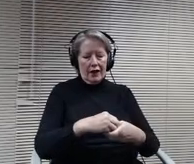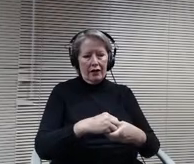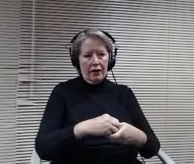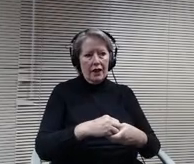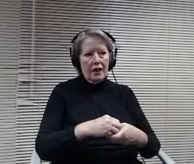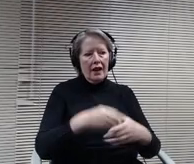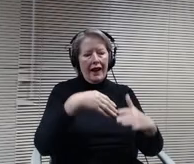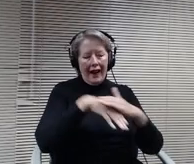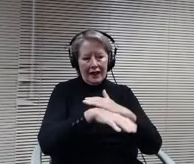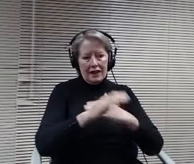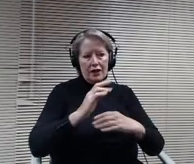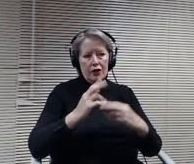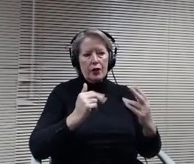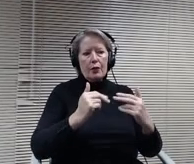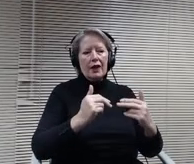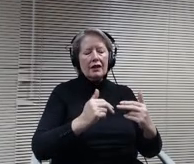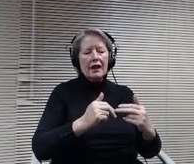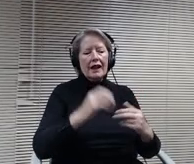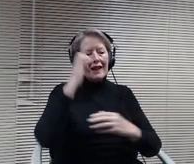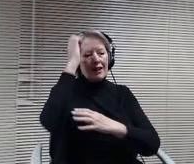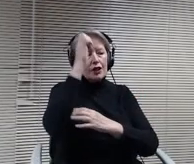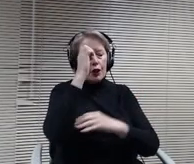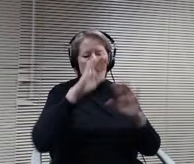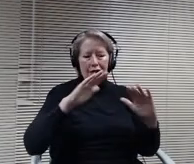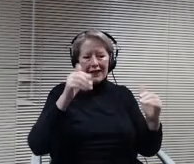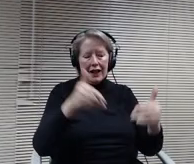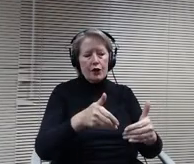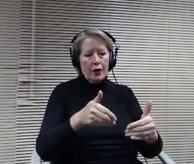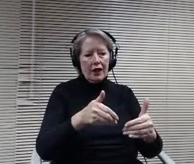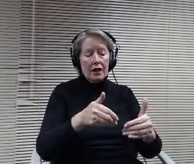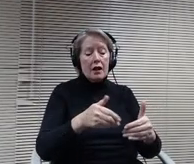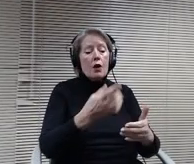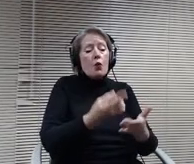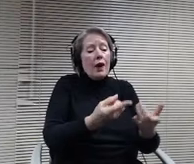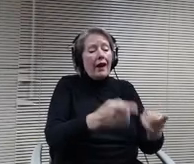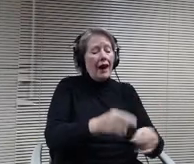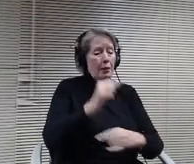See just yesterday we have seen the destruction and violence that comes with not